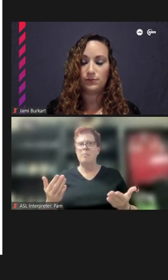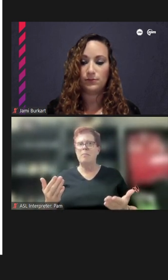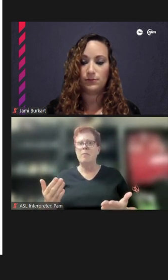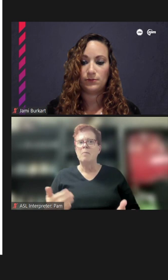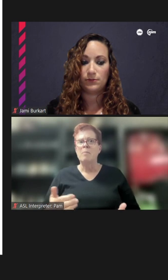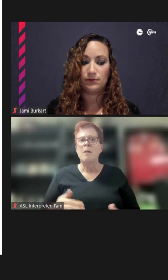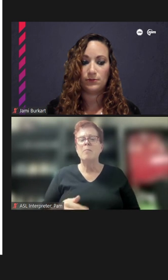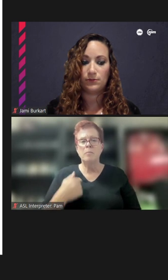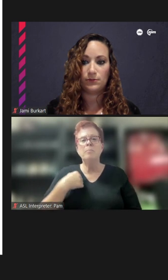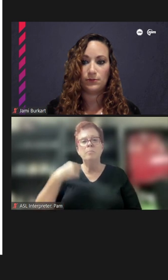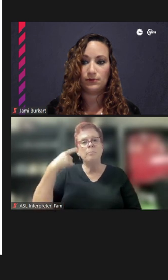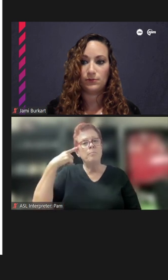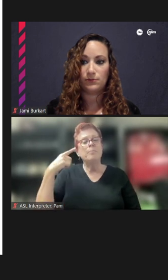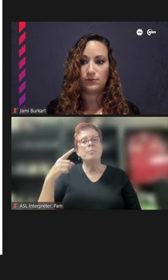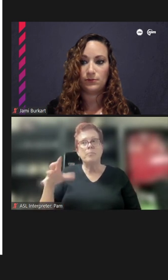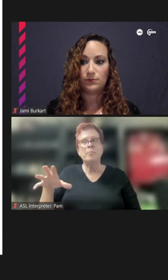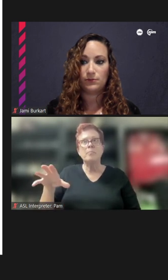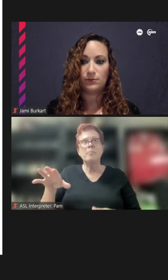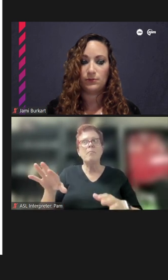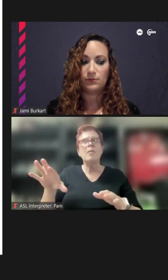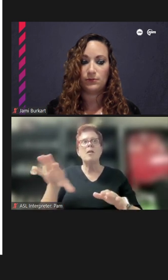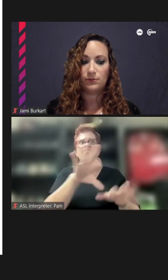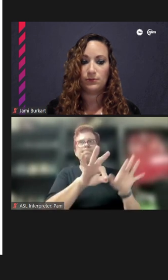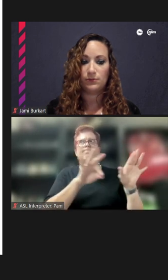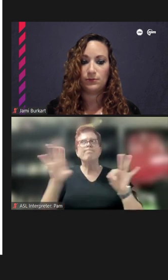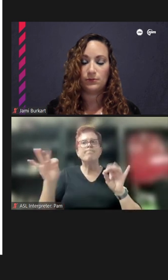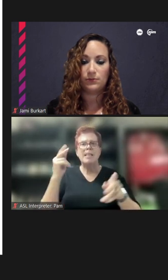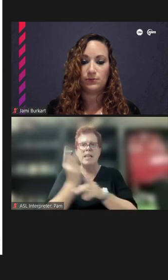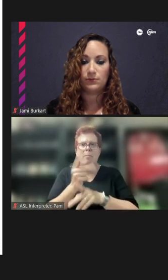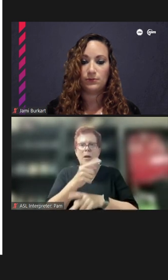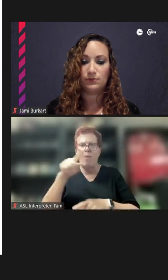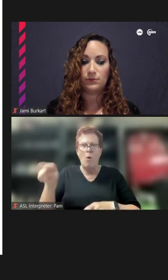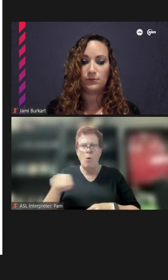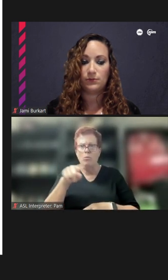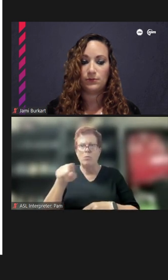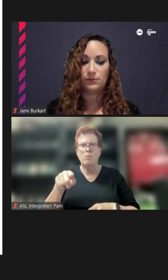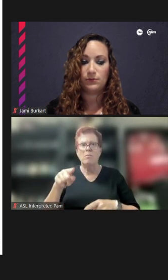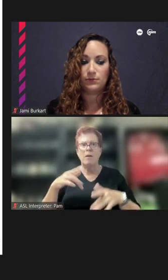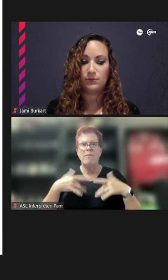I think taking those into account would be would be good for for the Identifier